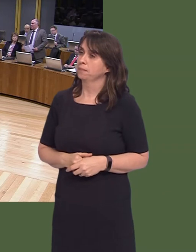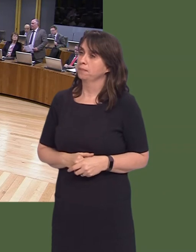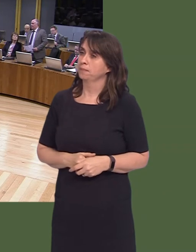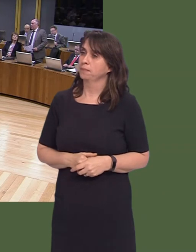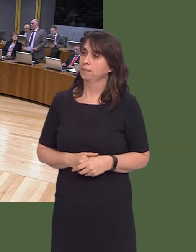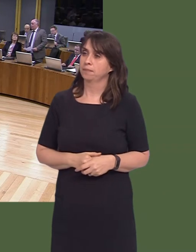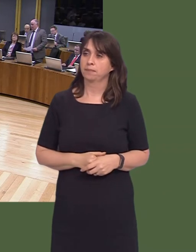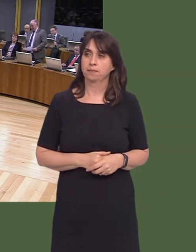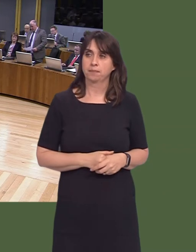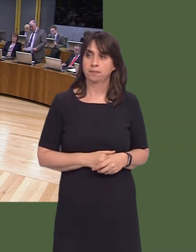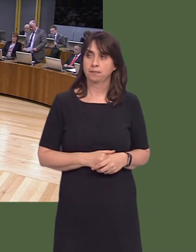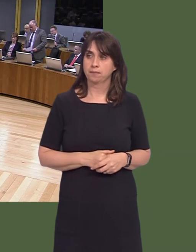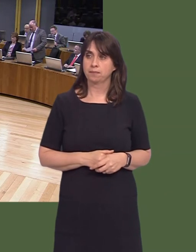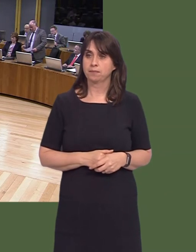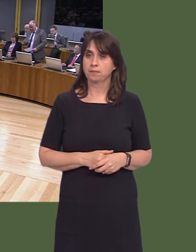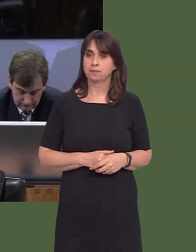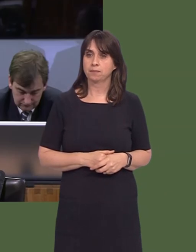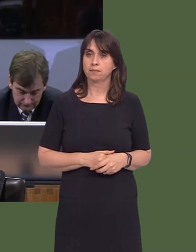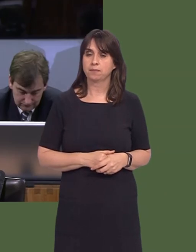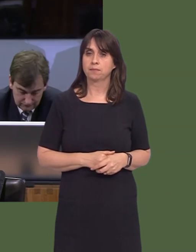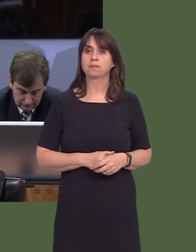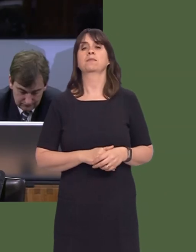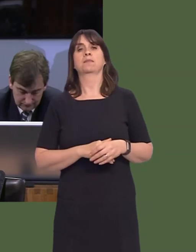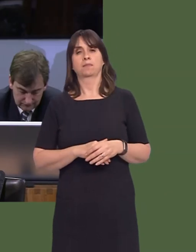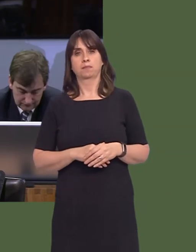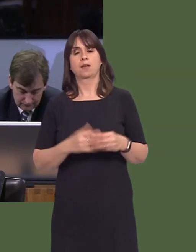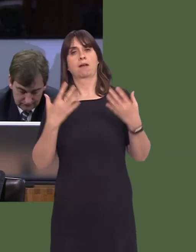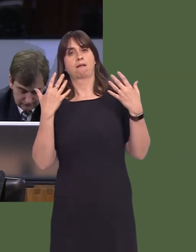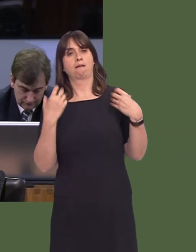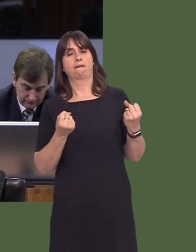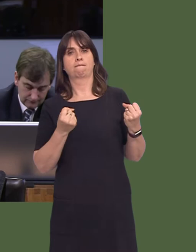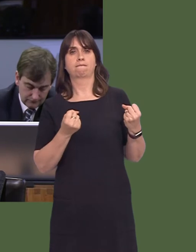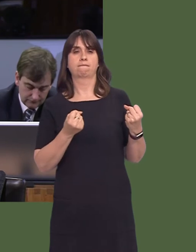funding of schools, and in particular rural schools, is based on the sparsity element